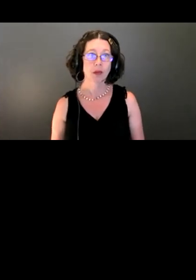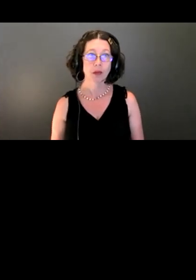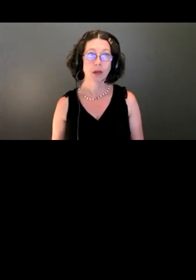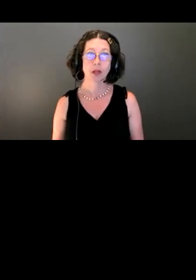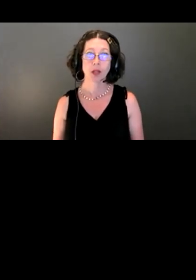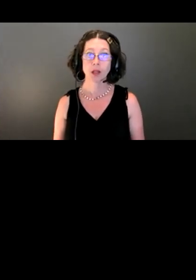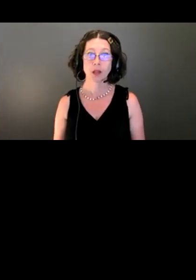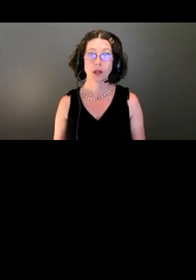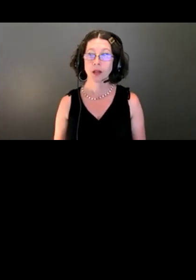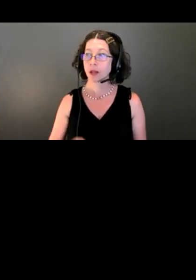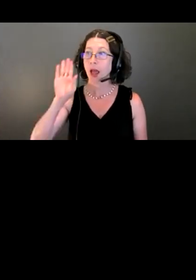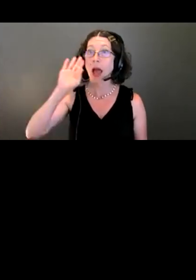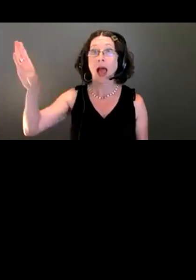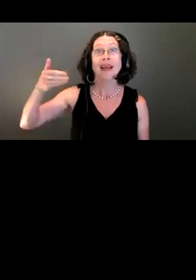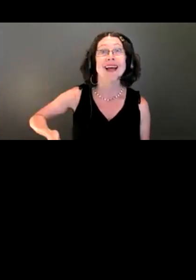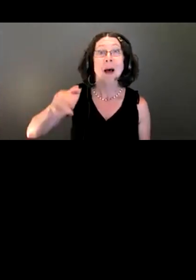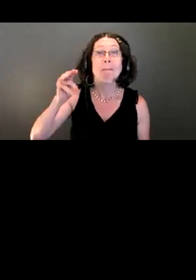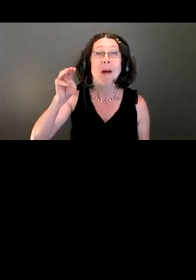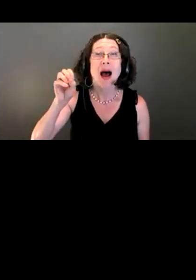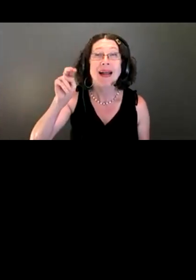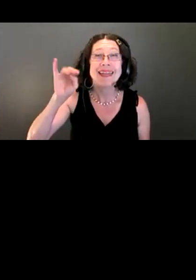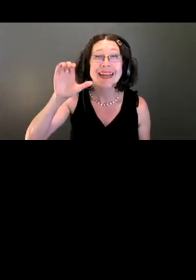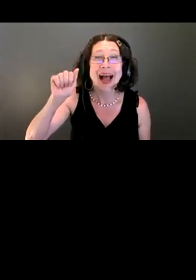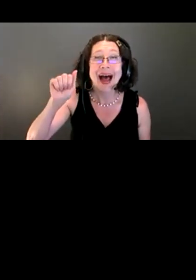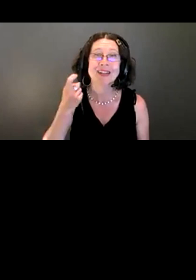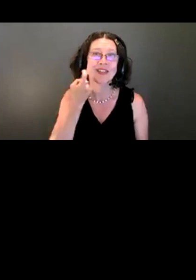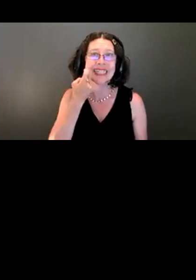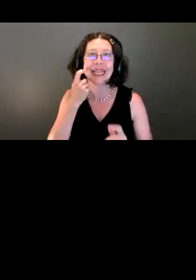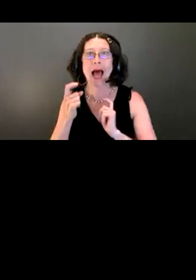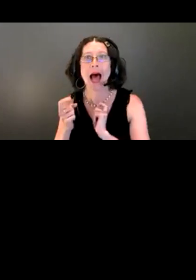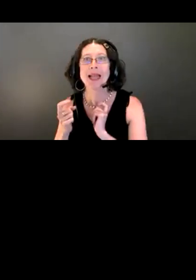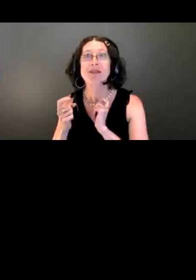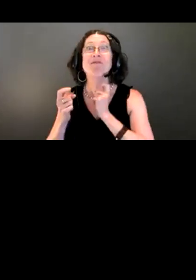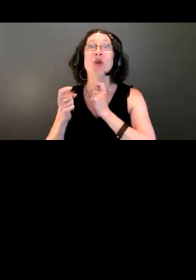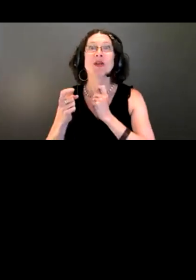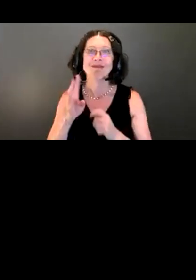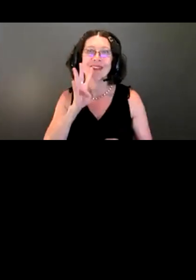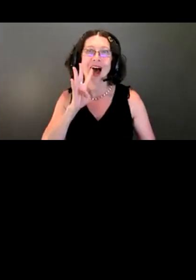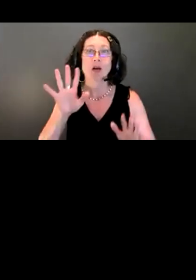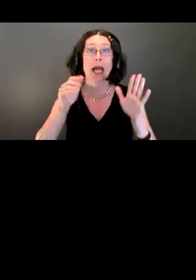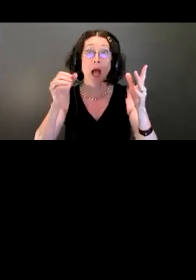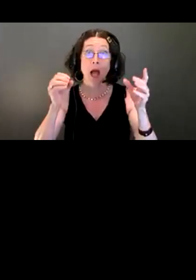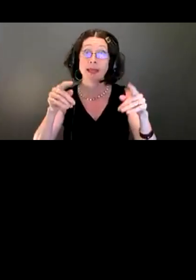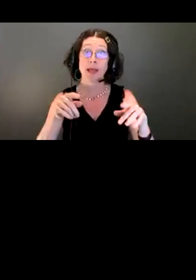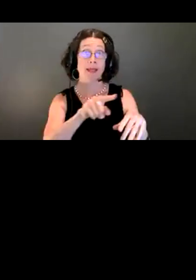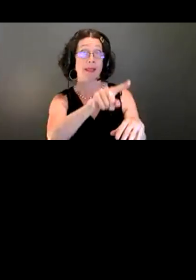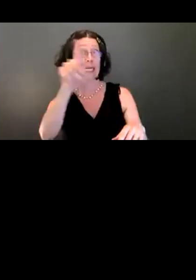Hi, this is Monica. Sorry, I had to unmute myself. So I'm going to take credit for making the very large picture of Blayne.